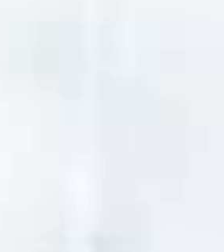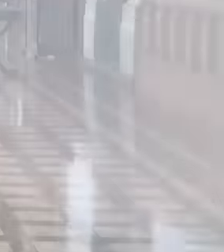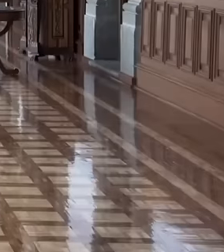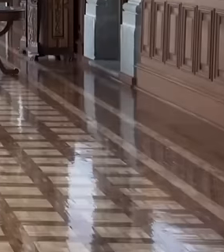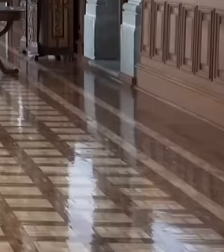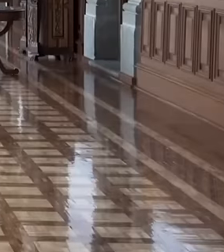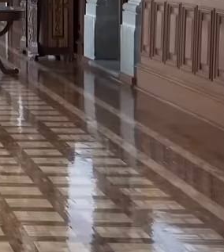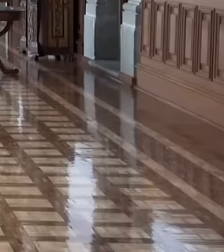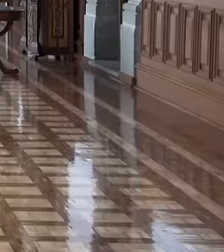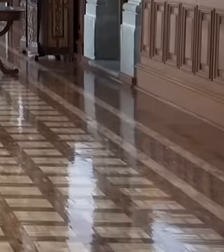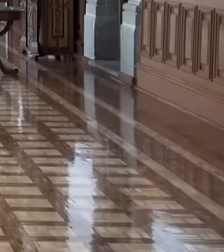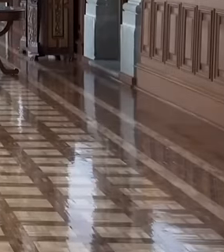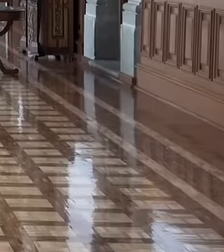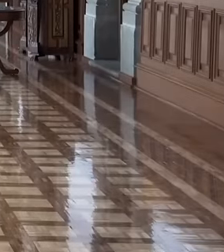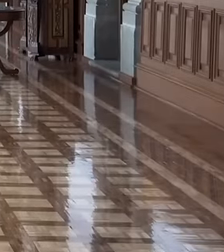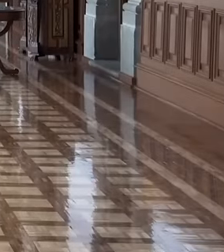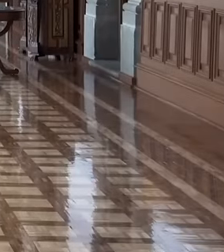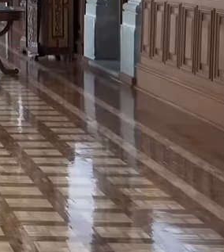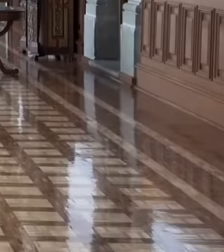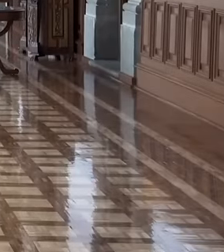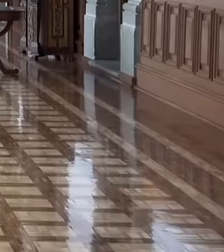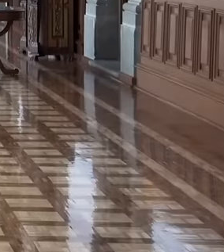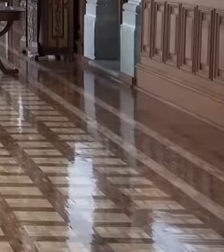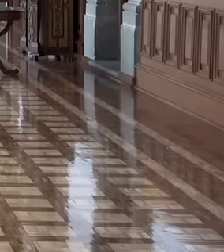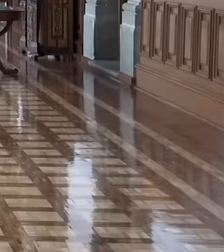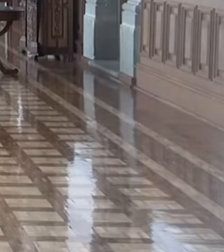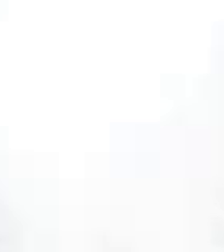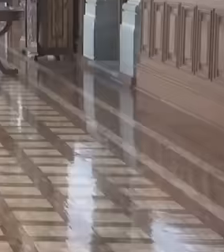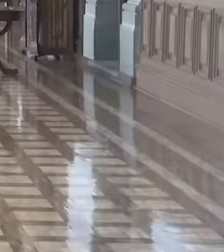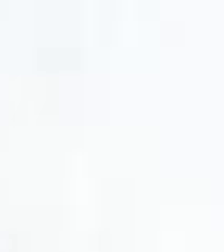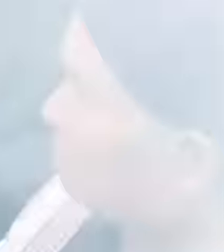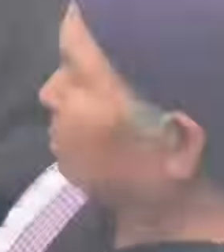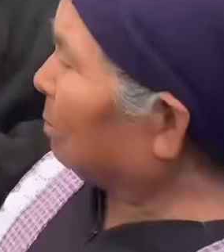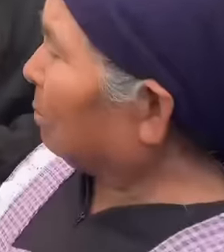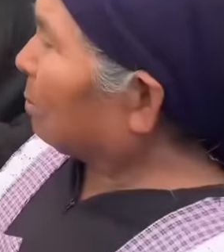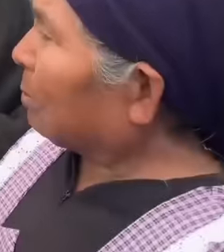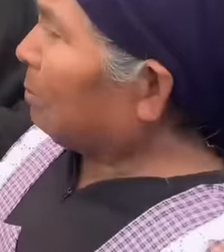this tenor, he thanks the people of Mexico for all the support and backing he had